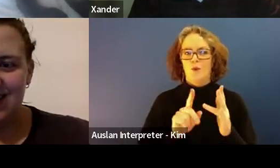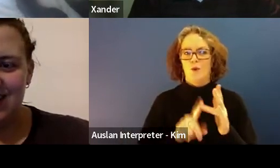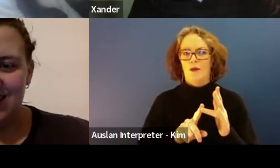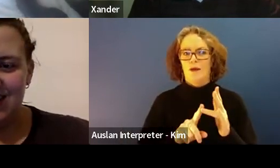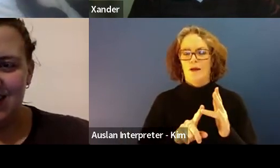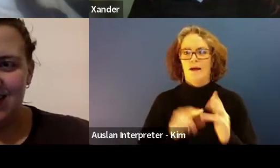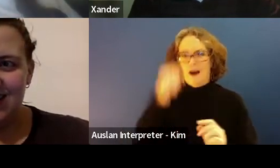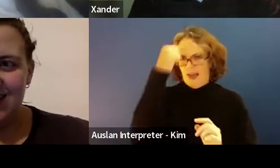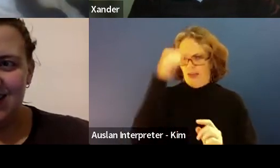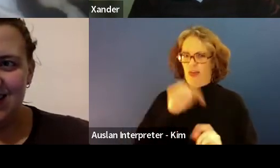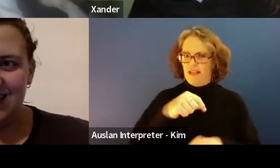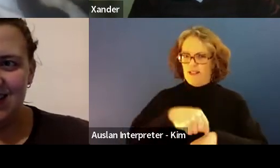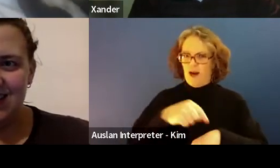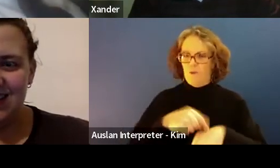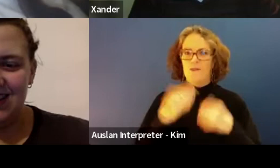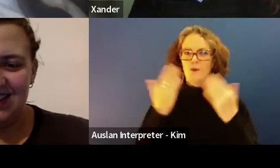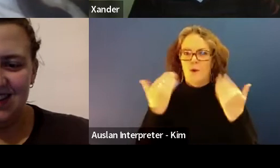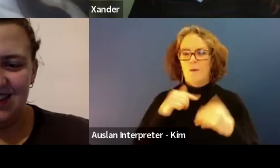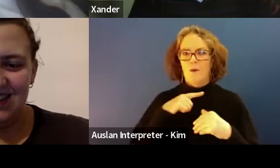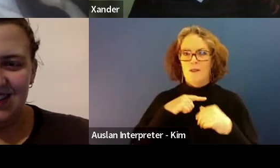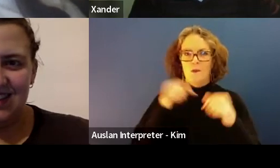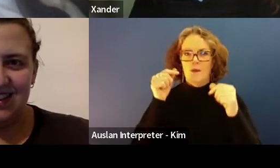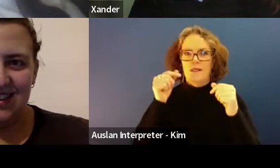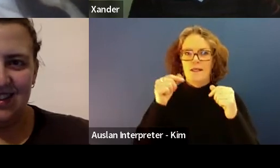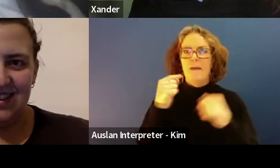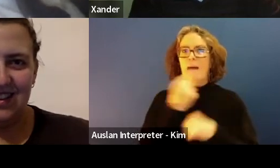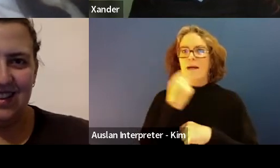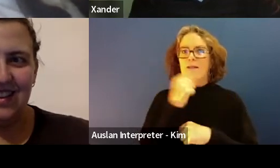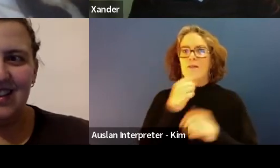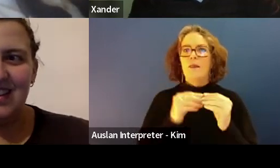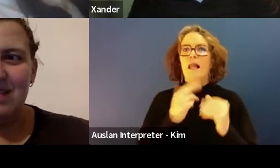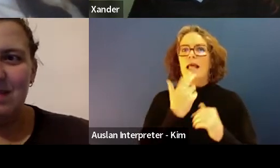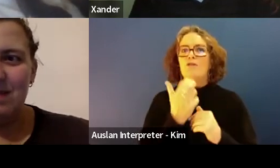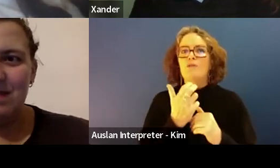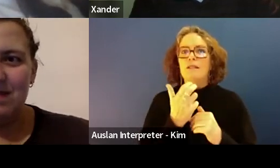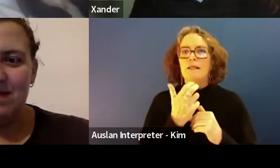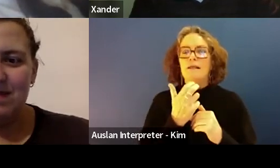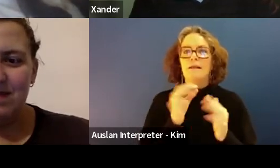Pikachu was pretty cool because it was a mouse with electricity.